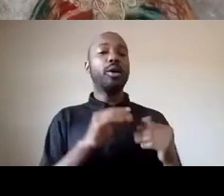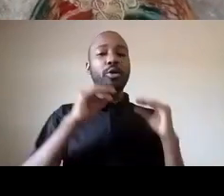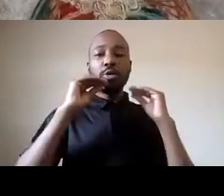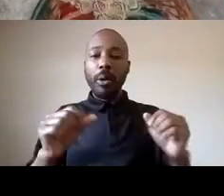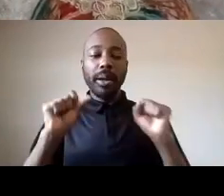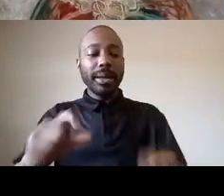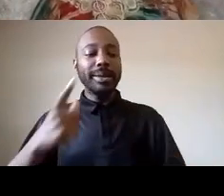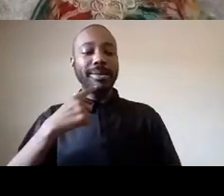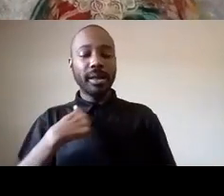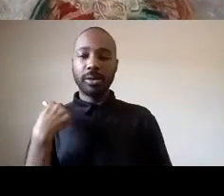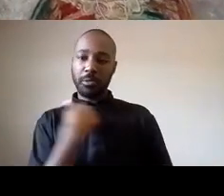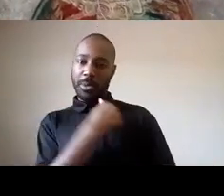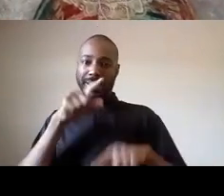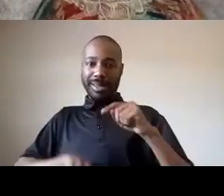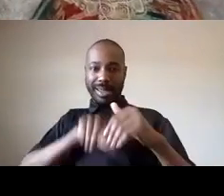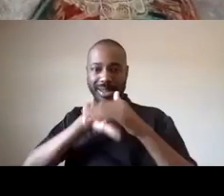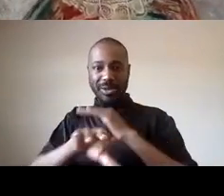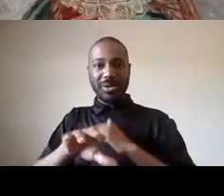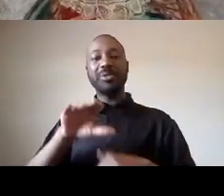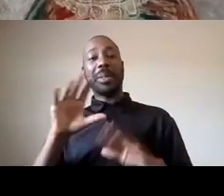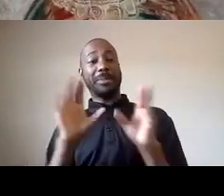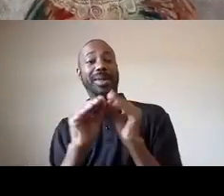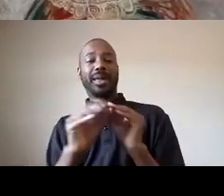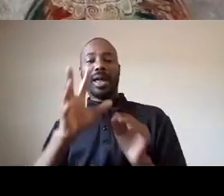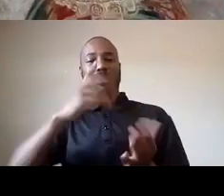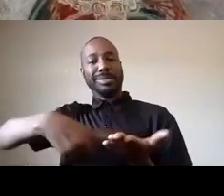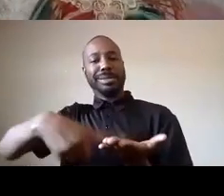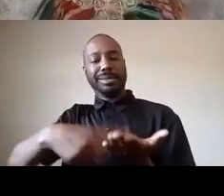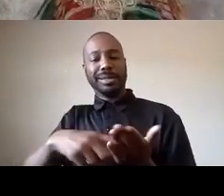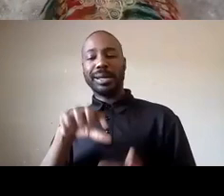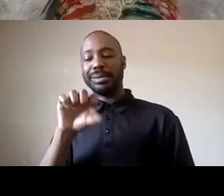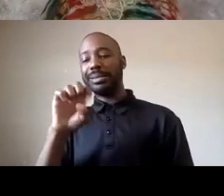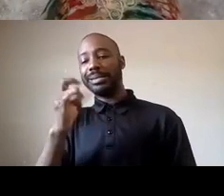and talk about sexism in our own communities or transphobia or homophobia